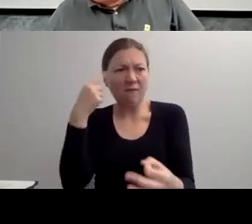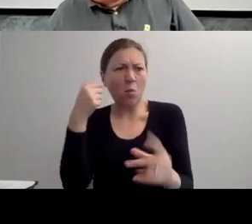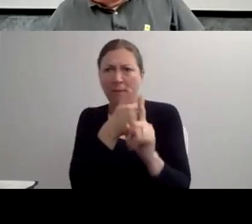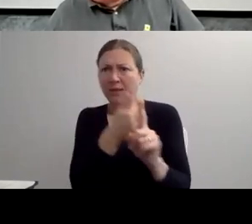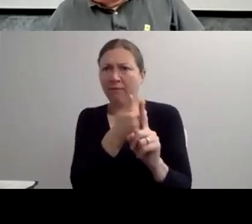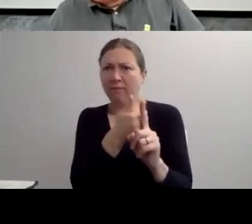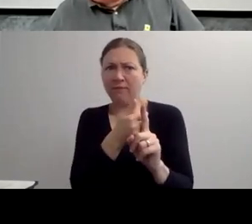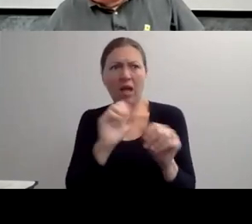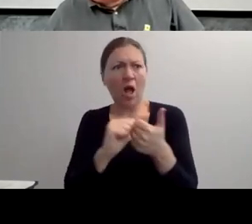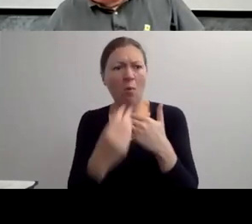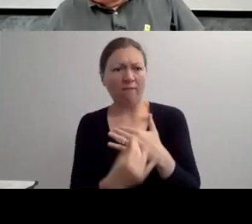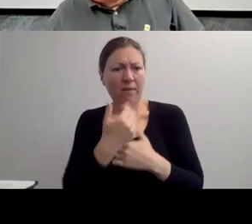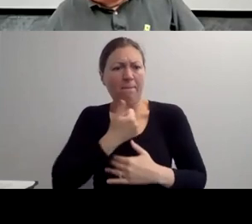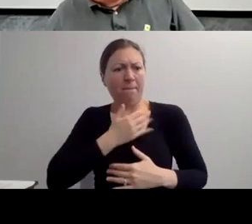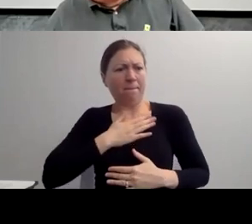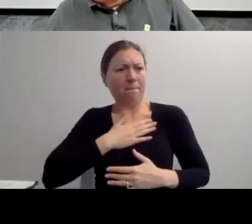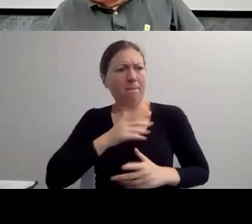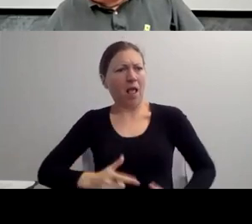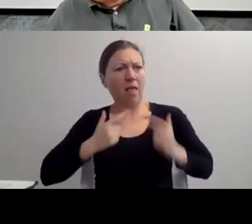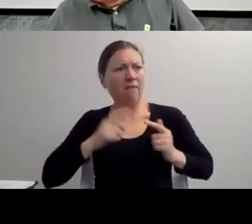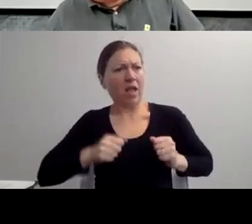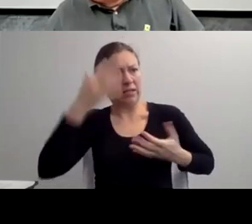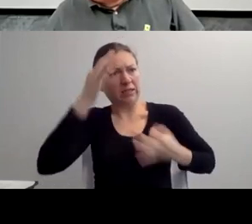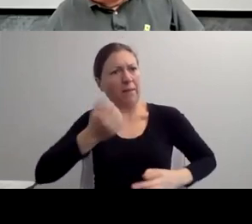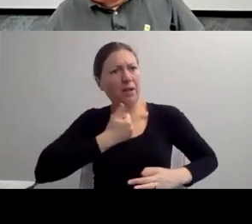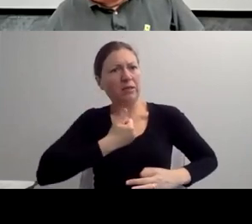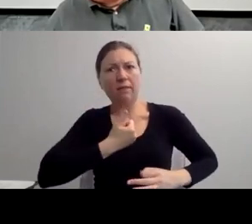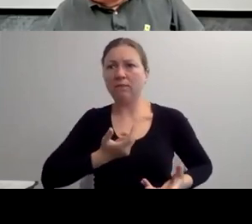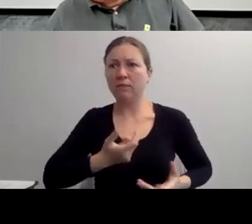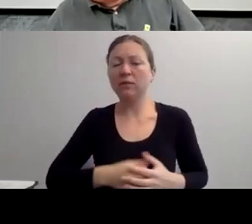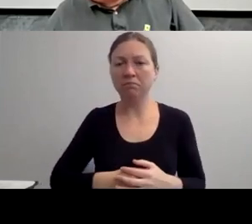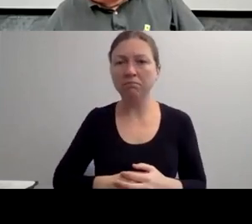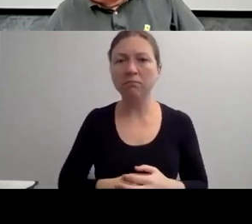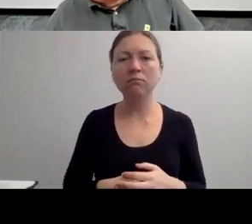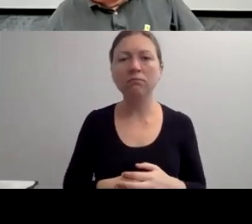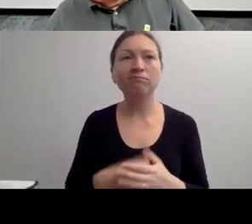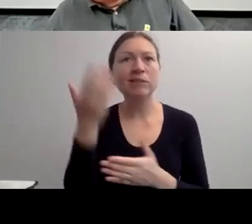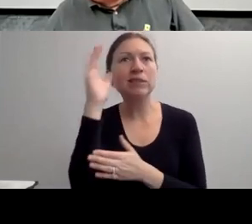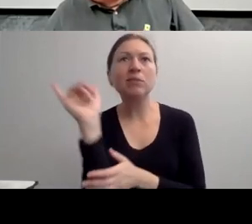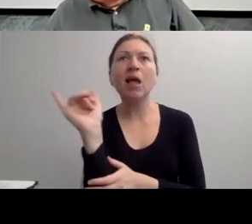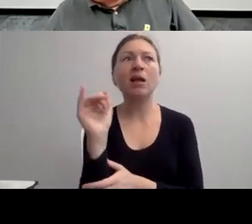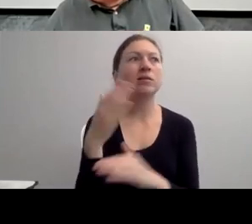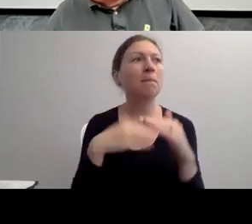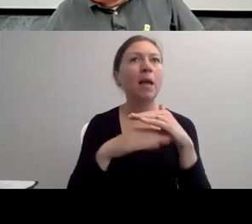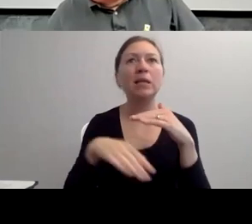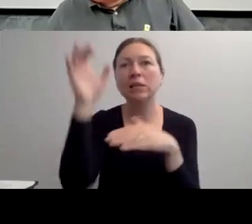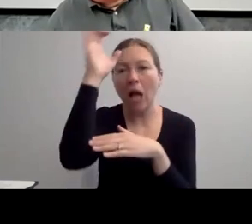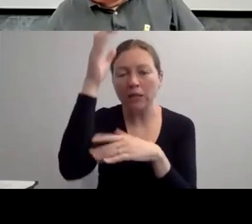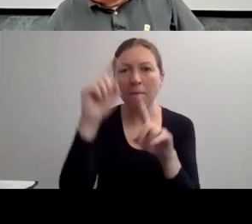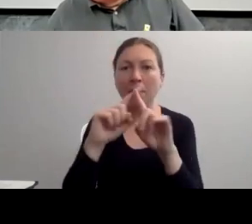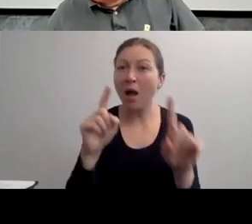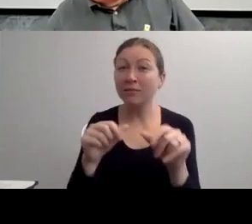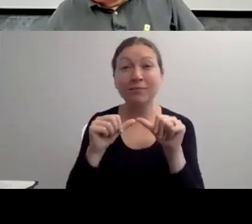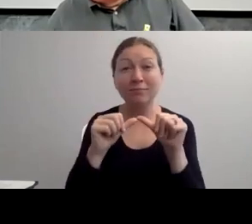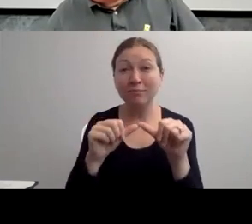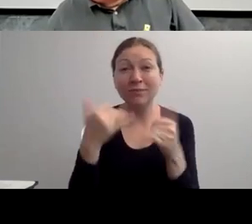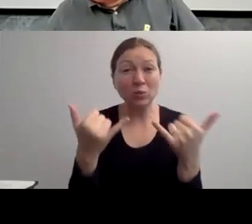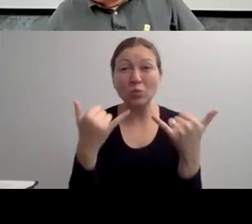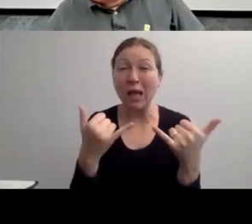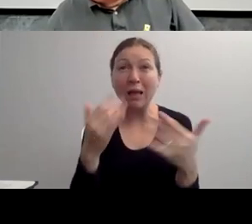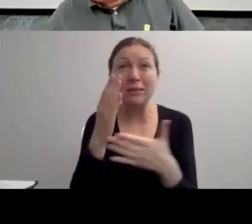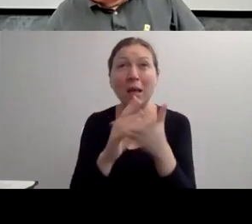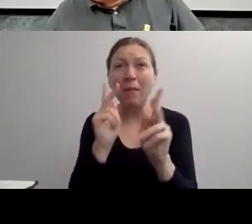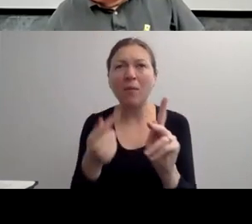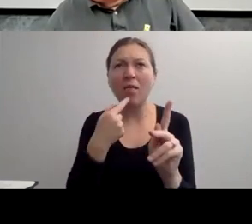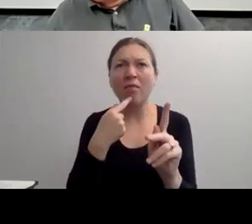I JUST -- I JUST WANT TO LIKE CAN WE GO BACK TO CONSUMER FOR A SECOND.